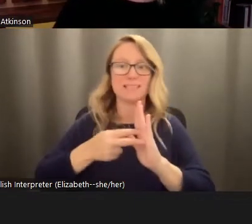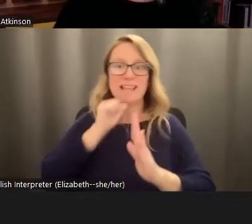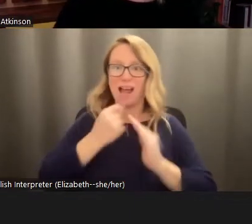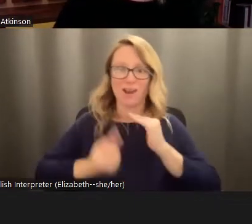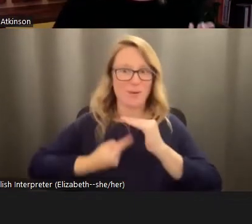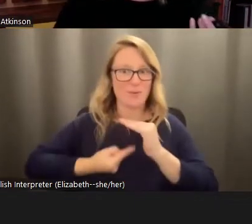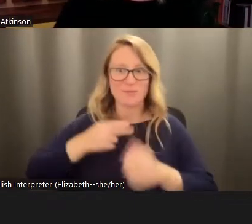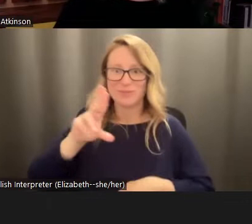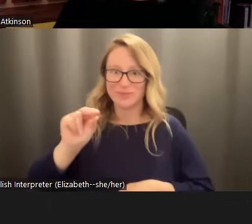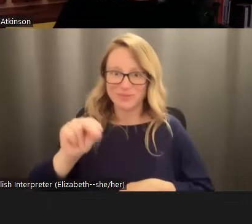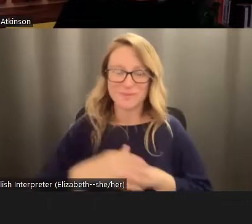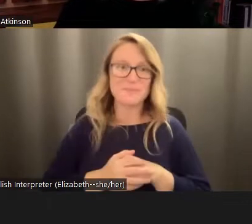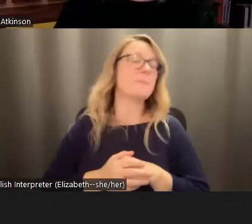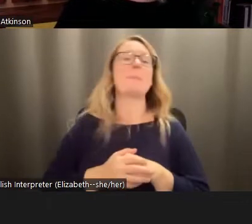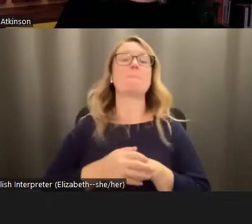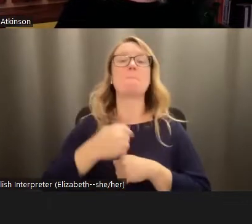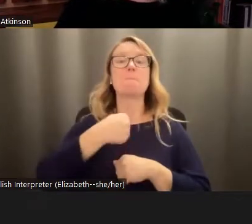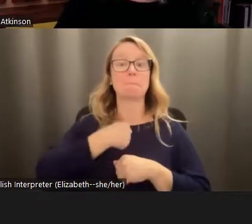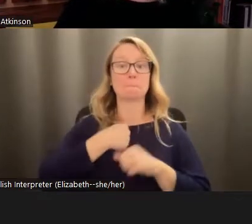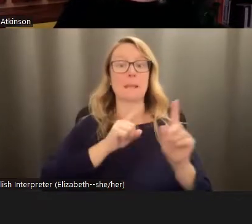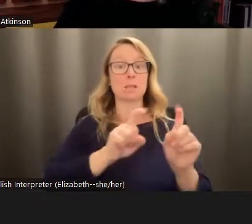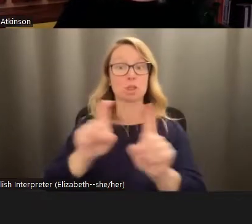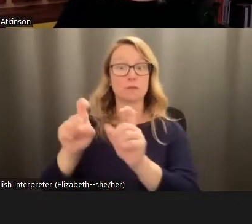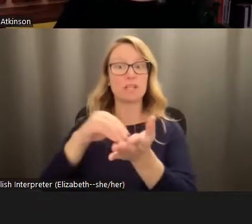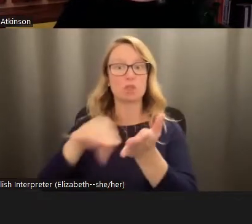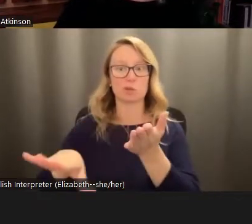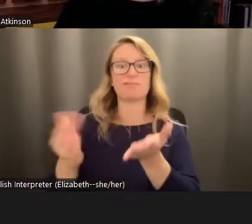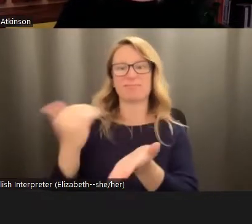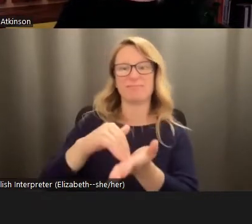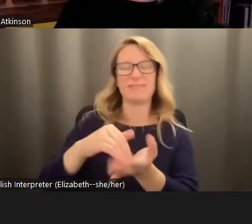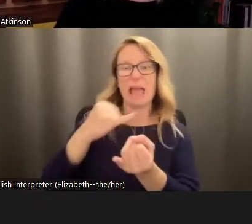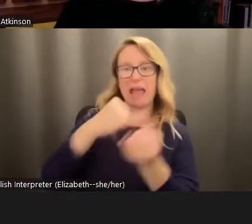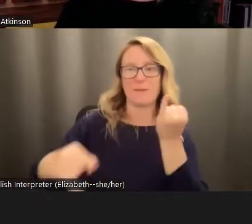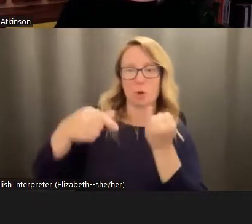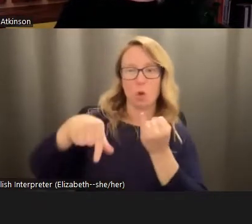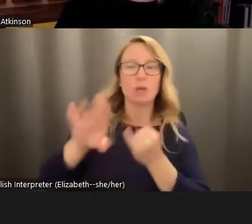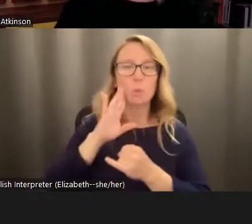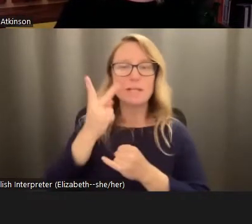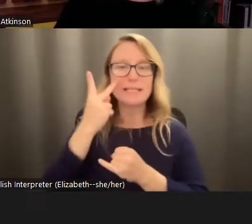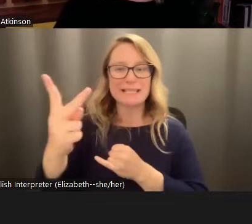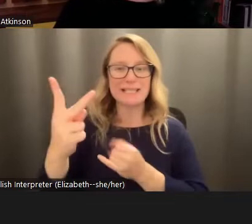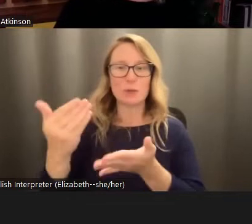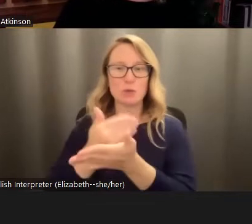so in fact, when I re surveyed my students at the end of the quarter, and you'll see these new responses on the slide, they